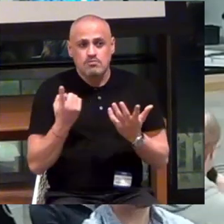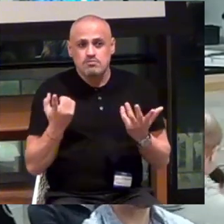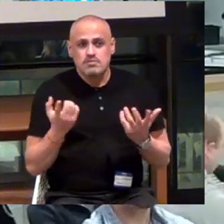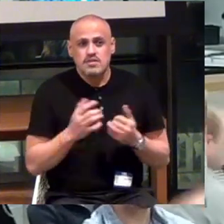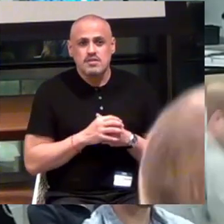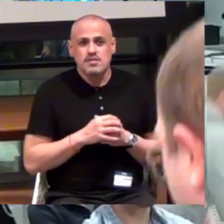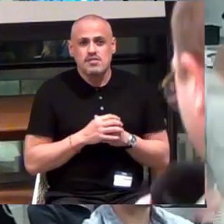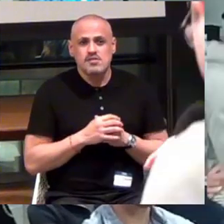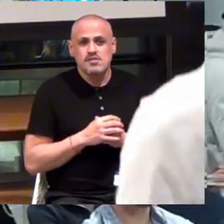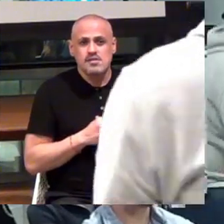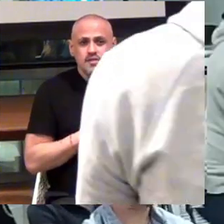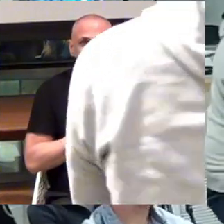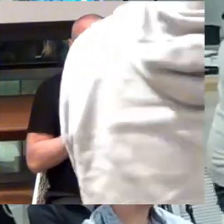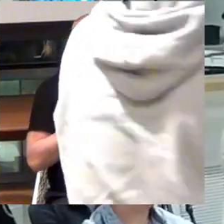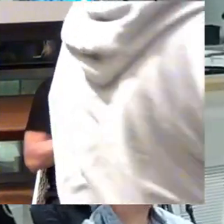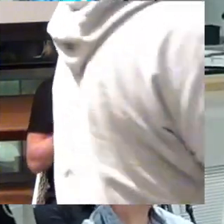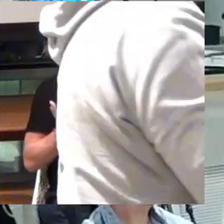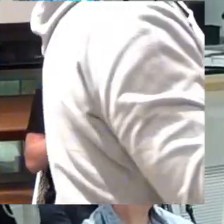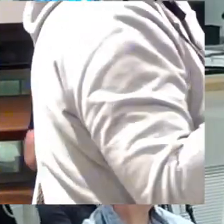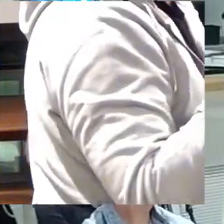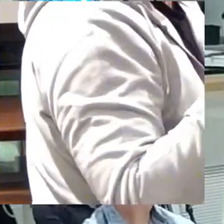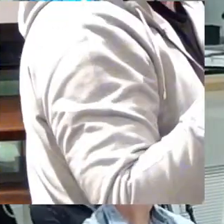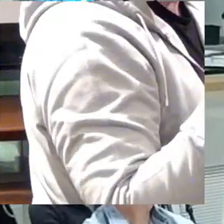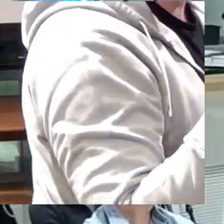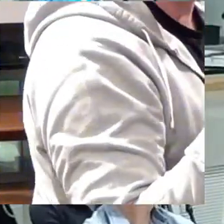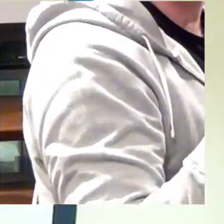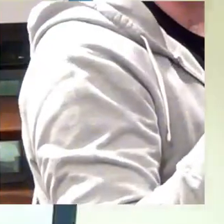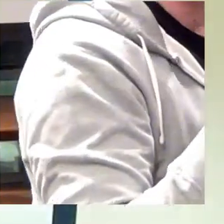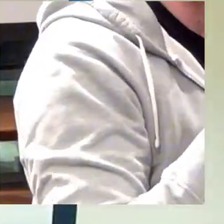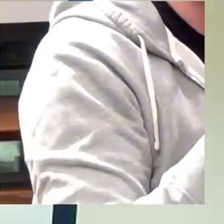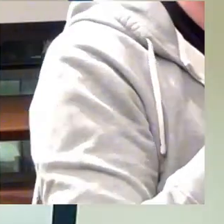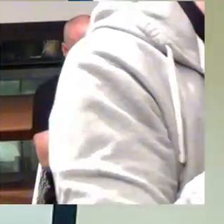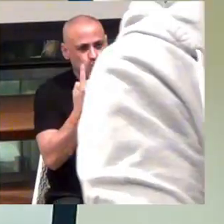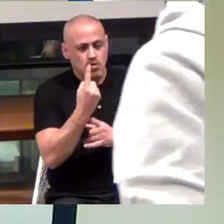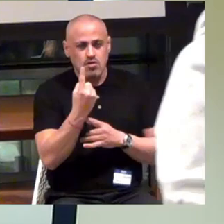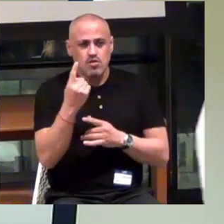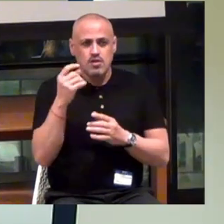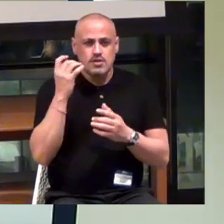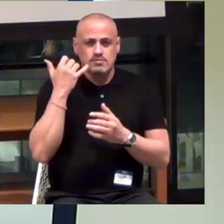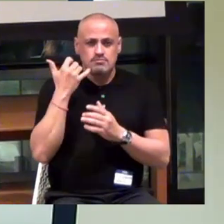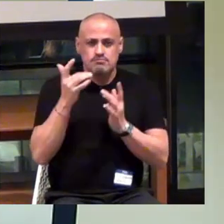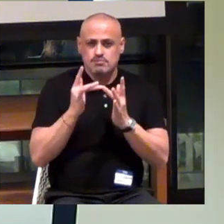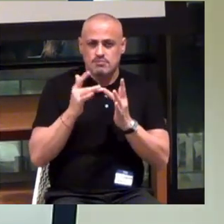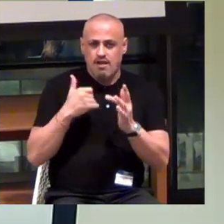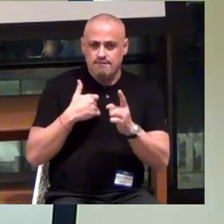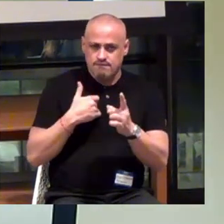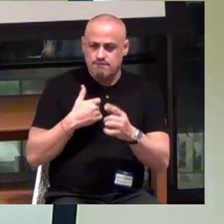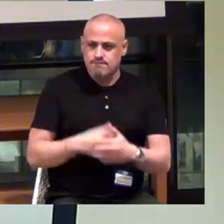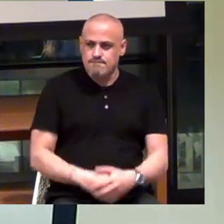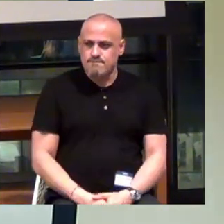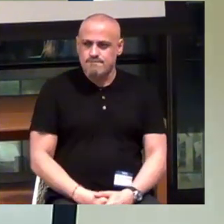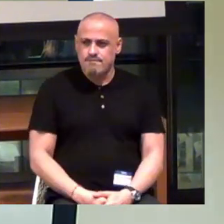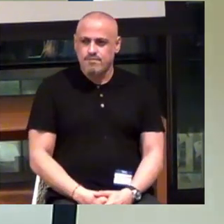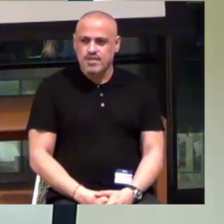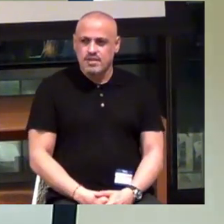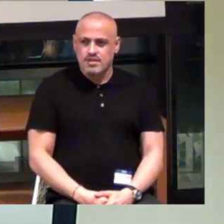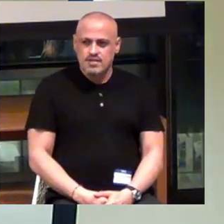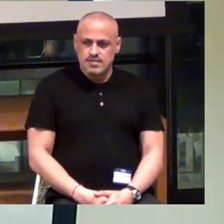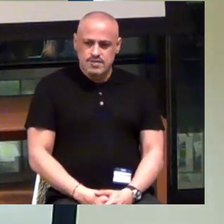Do we have anyone here in the audience who would like to ask a last question? Or do we have anything on the... All right.